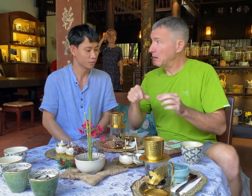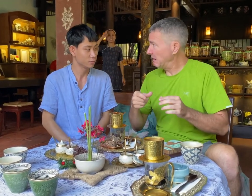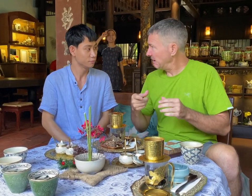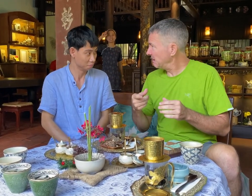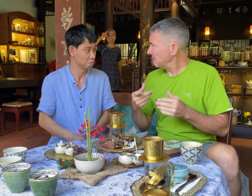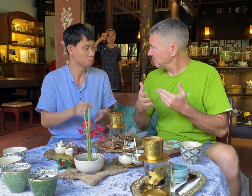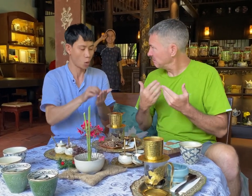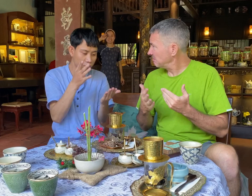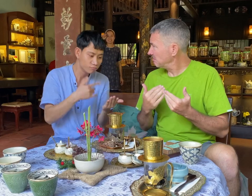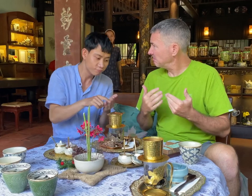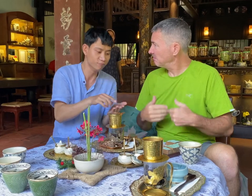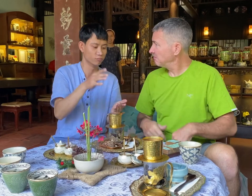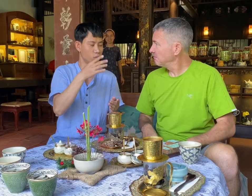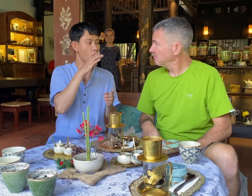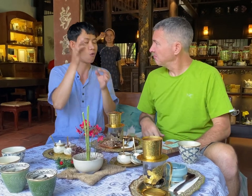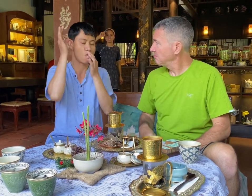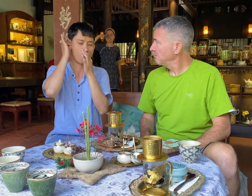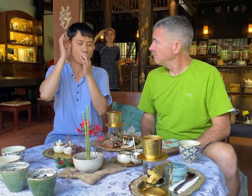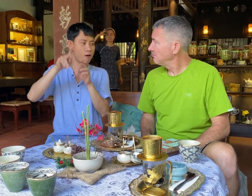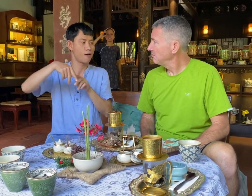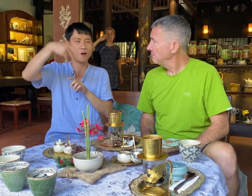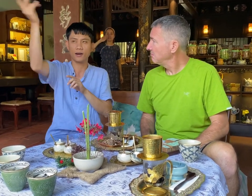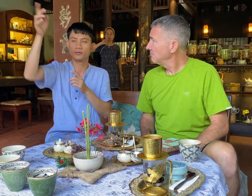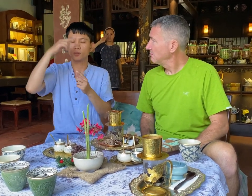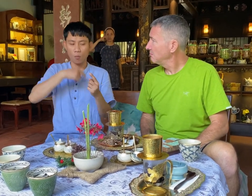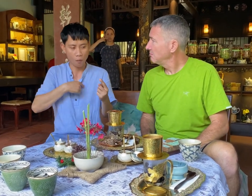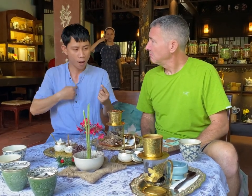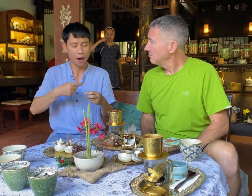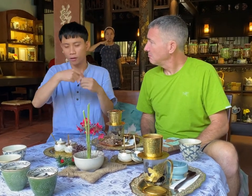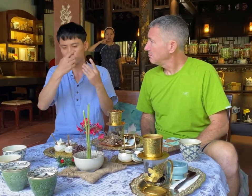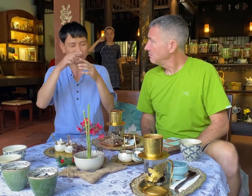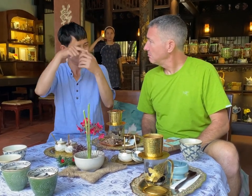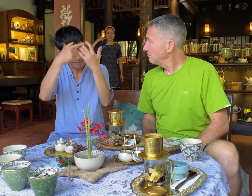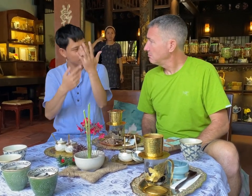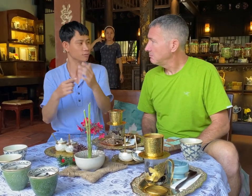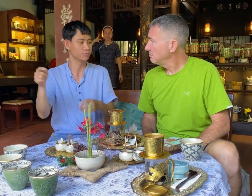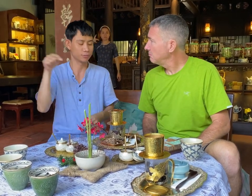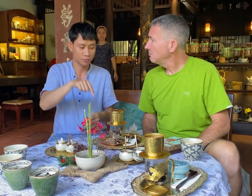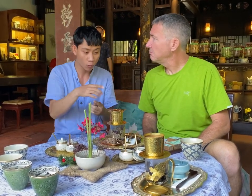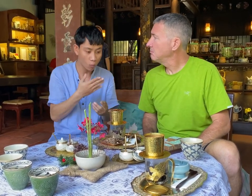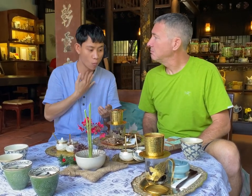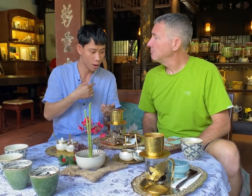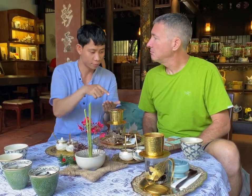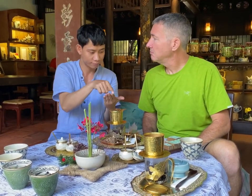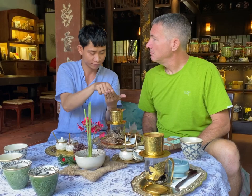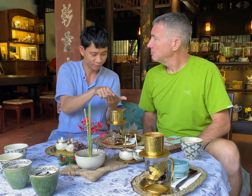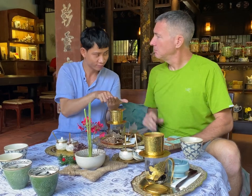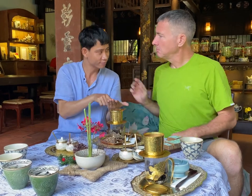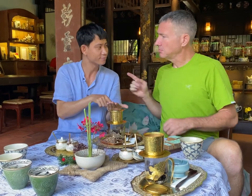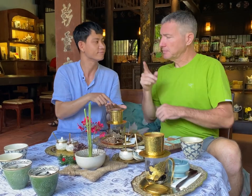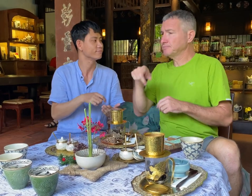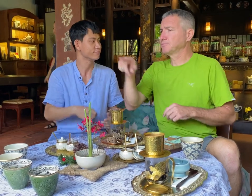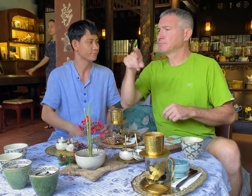It's really easy with the customers. Hearing customers from China, and other countries can use them to order their drinks and food.